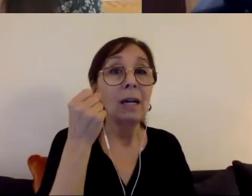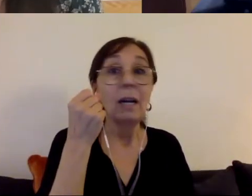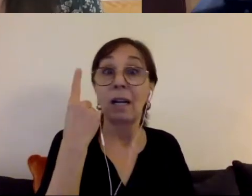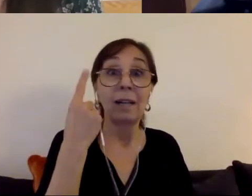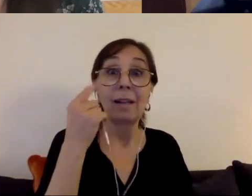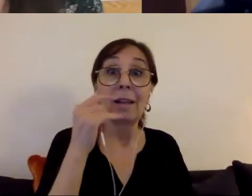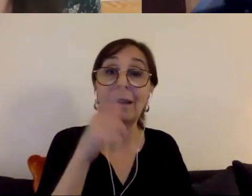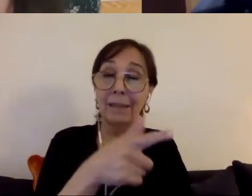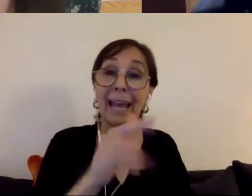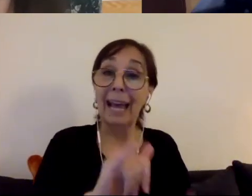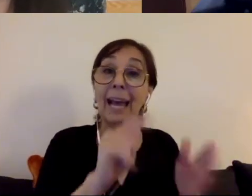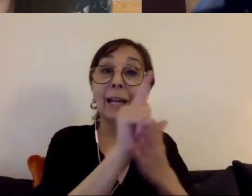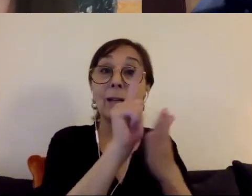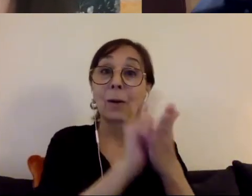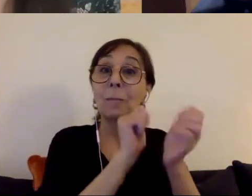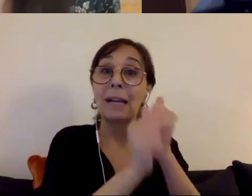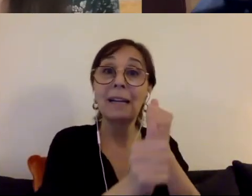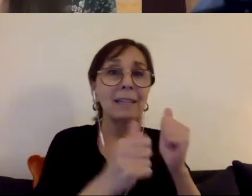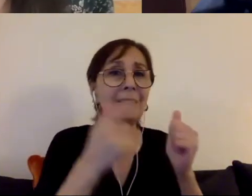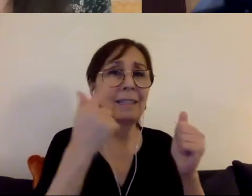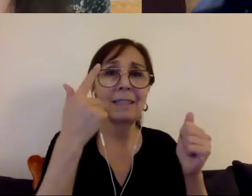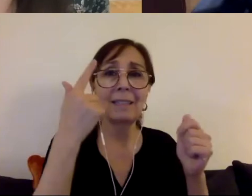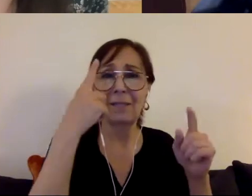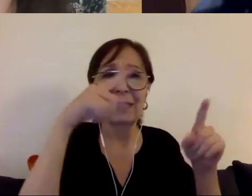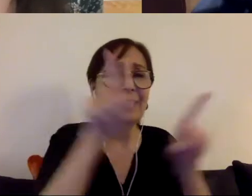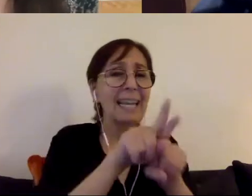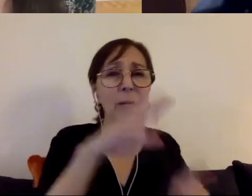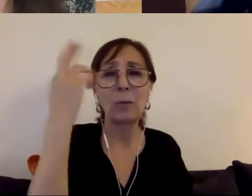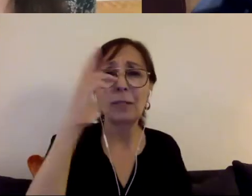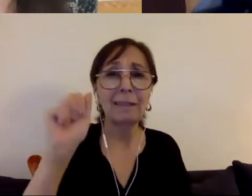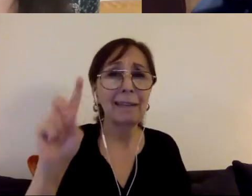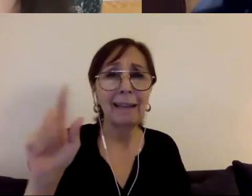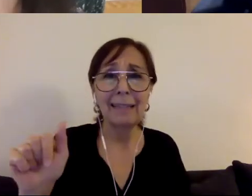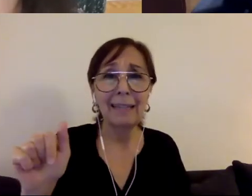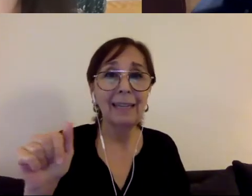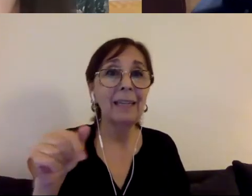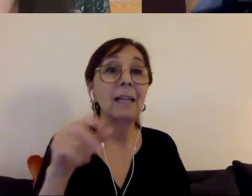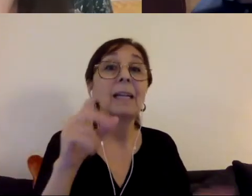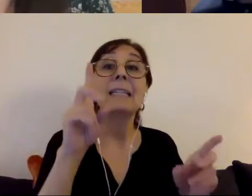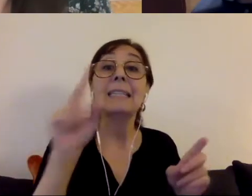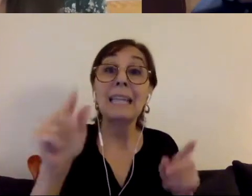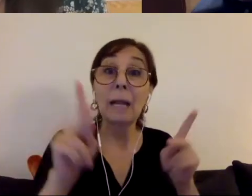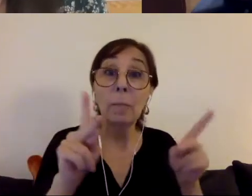reason as the ADA. Disabled people at the local level and international level